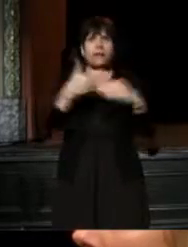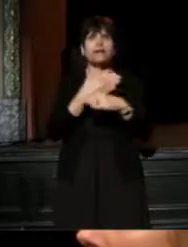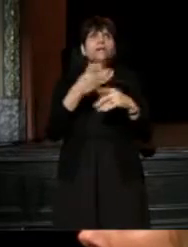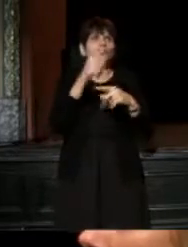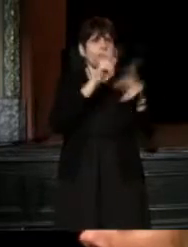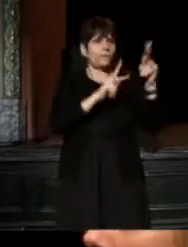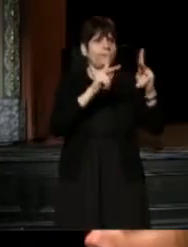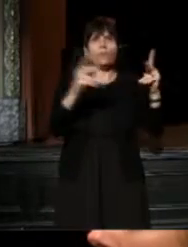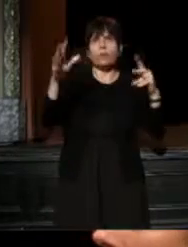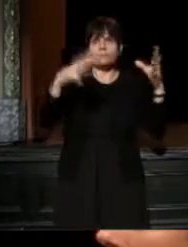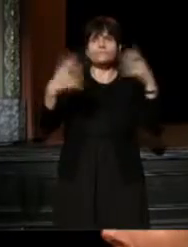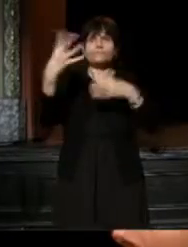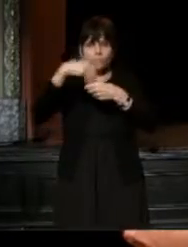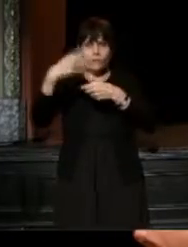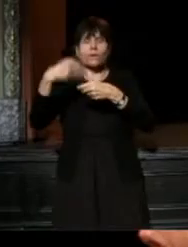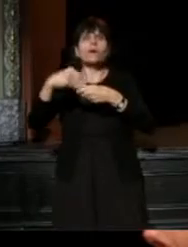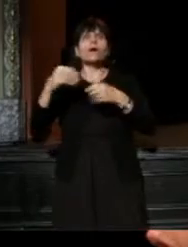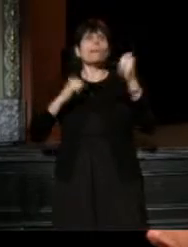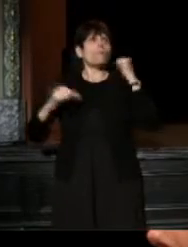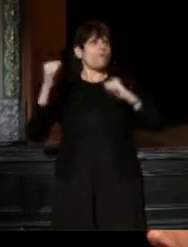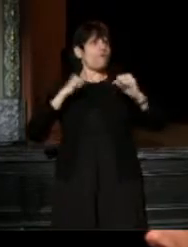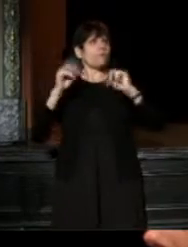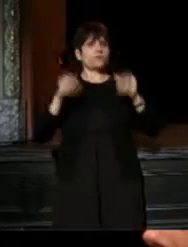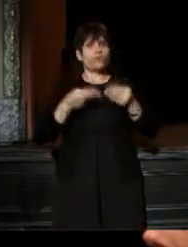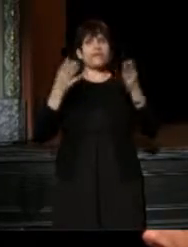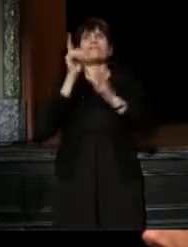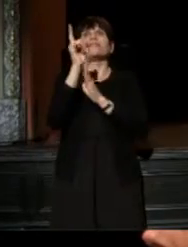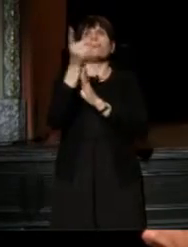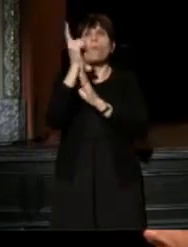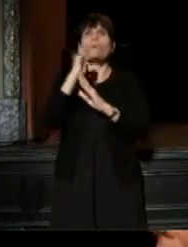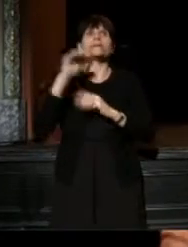we believe highly that the performance begins at the moment of invitation,